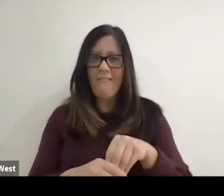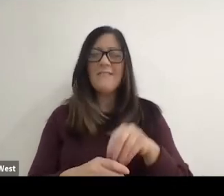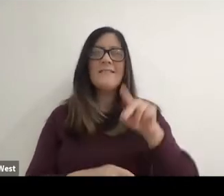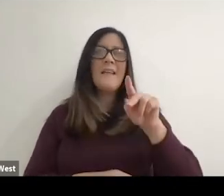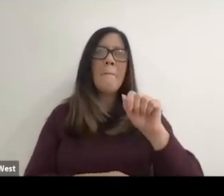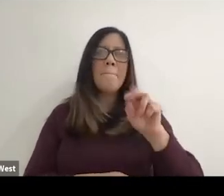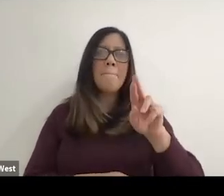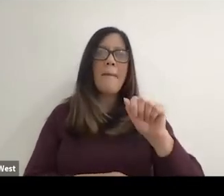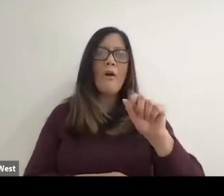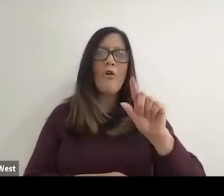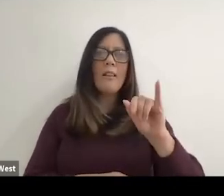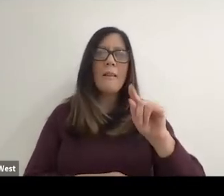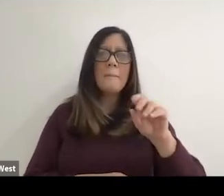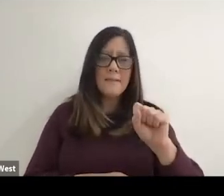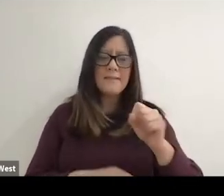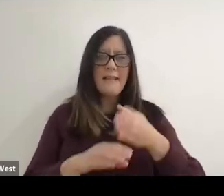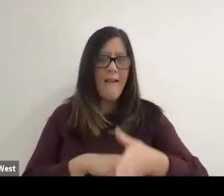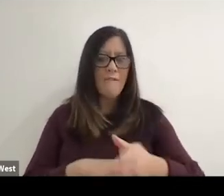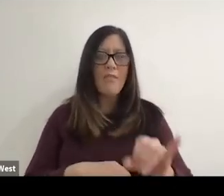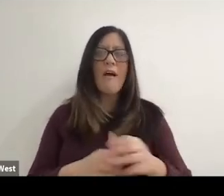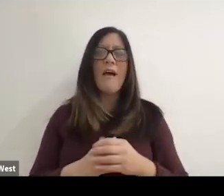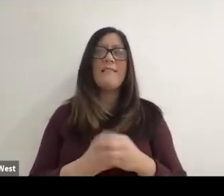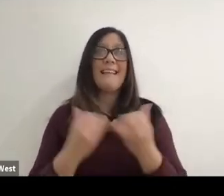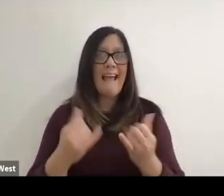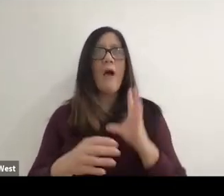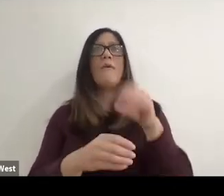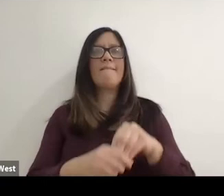which was a huge thing. And of course, now within the Grand Slams,